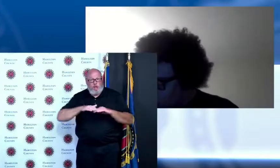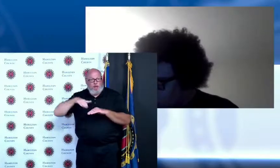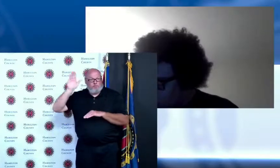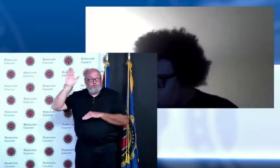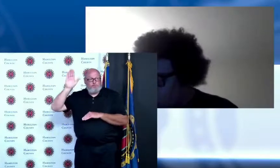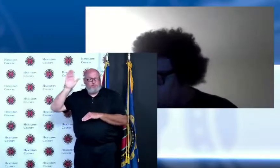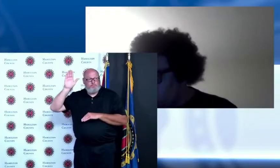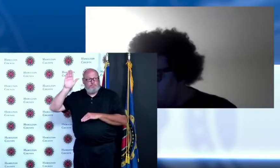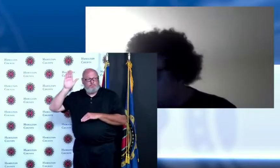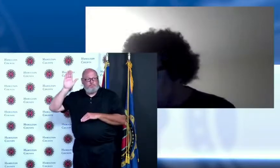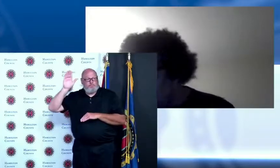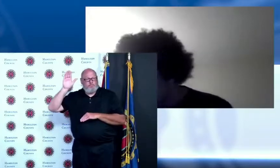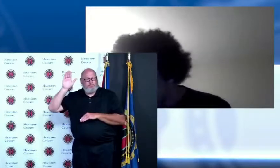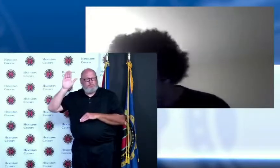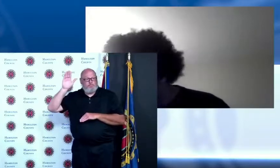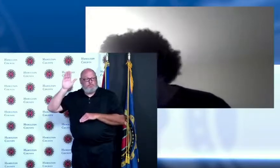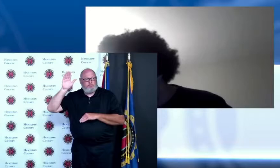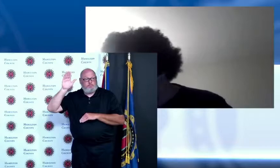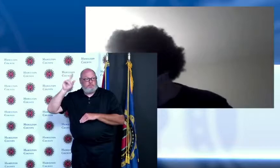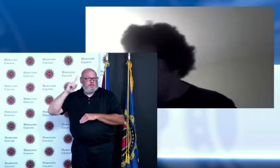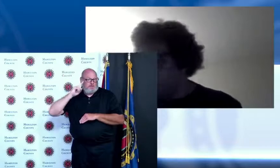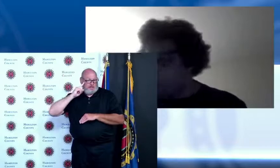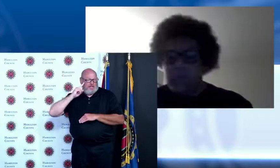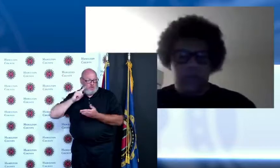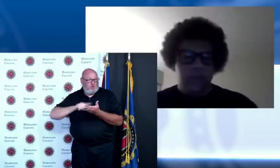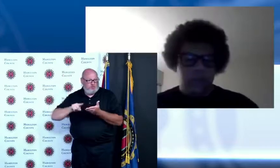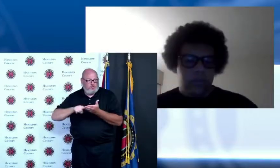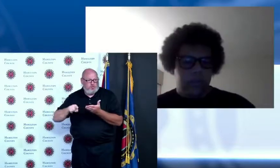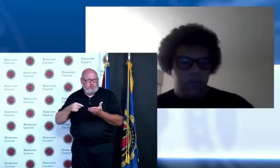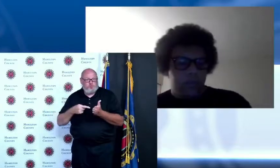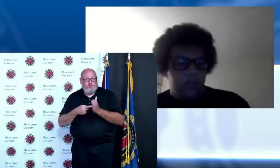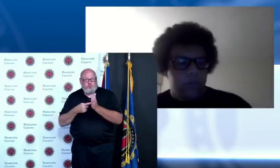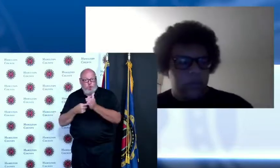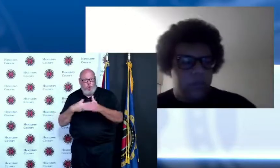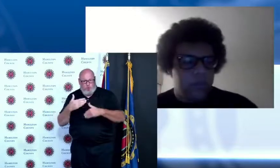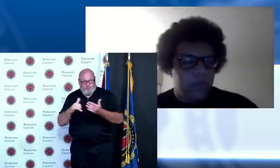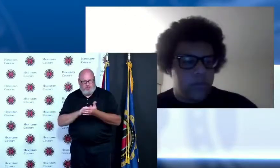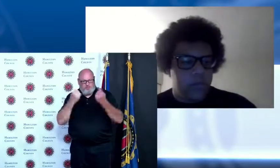public safely the sooner our community will have a greater protection against Covid-19.